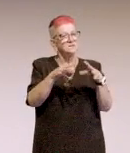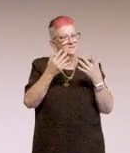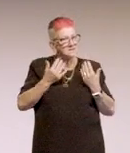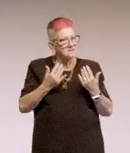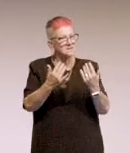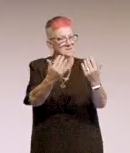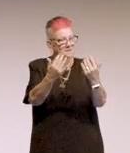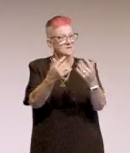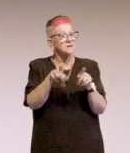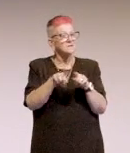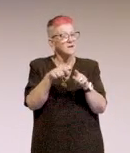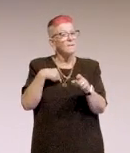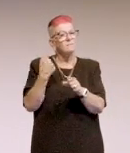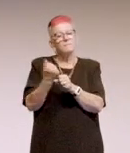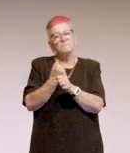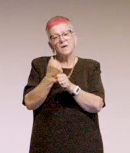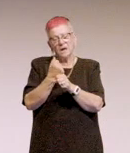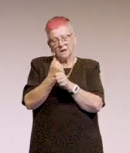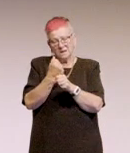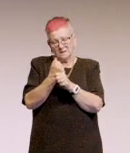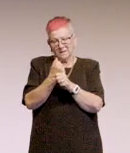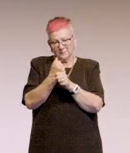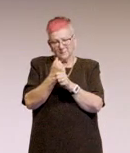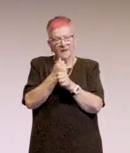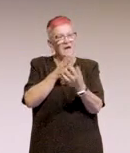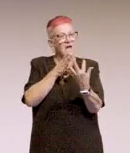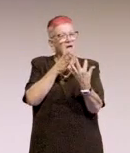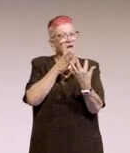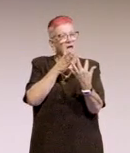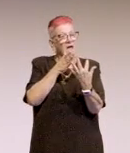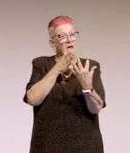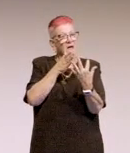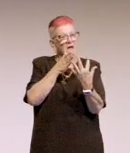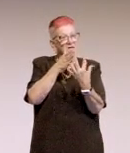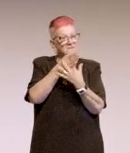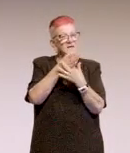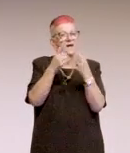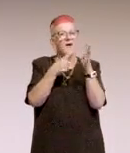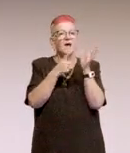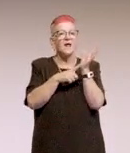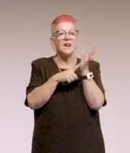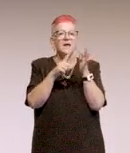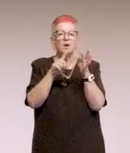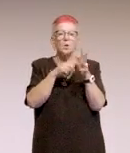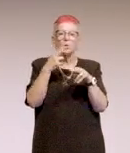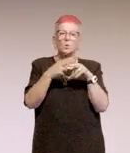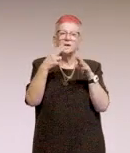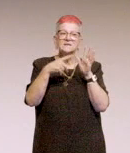We've also created, I've also created some accessibility, some A11y quick tips by role.